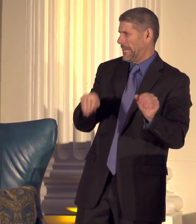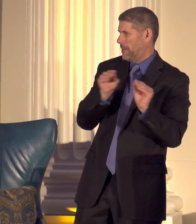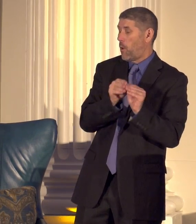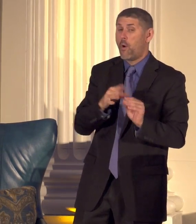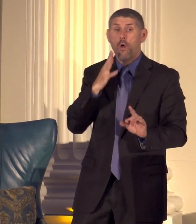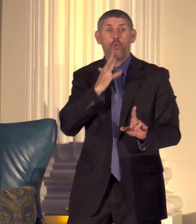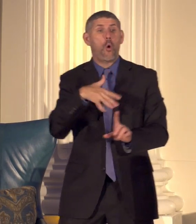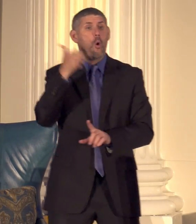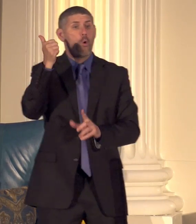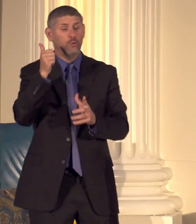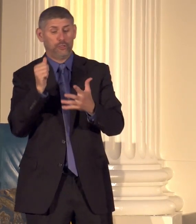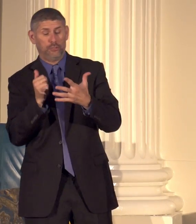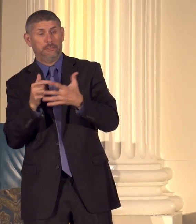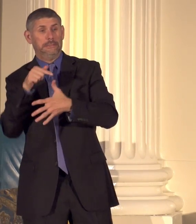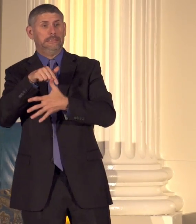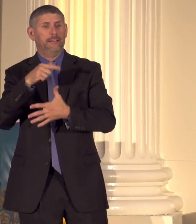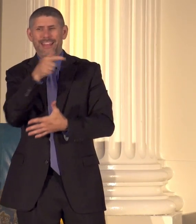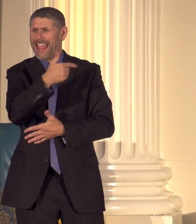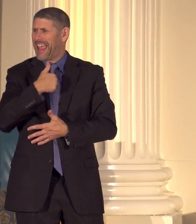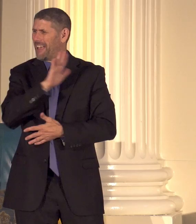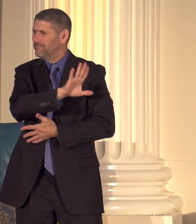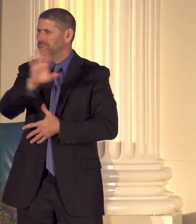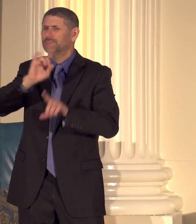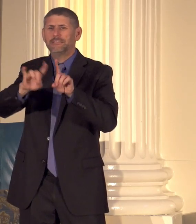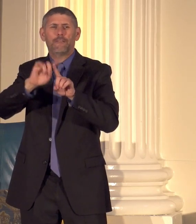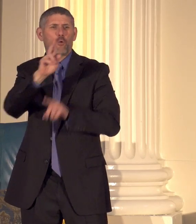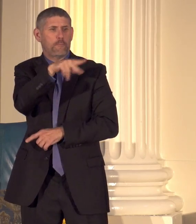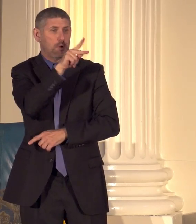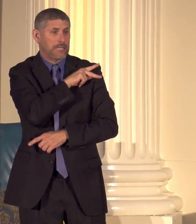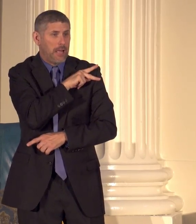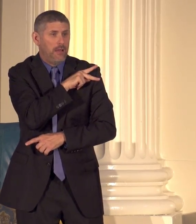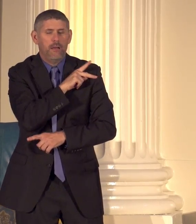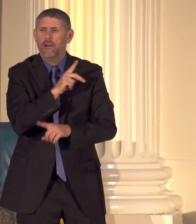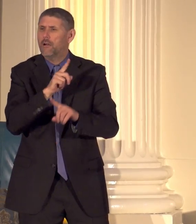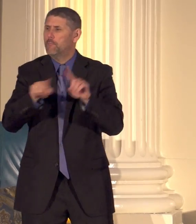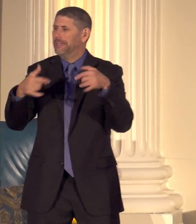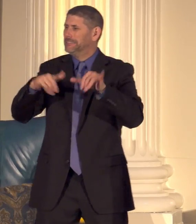one the ayat is they have their own personalities but they're family and I